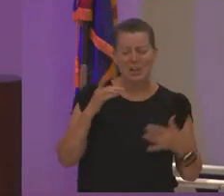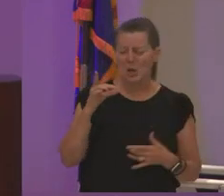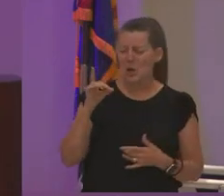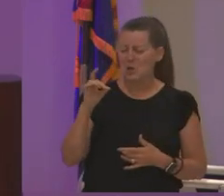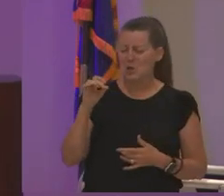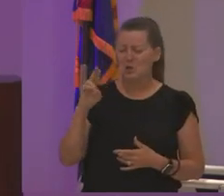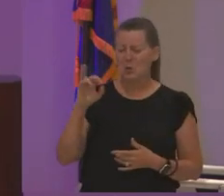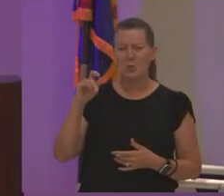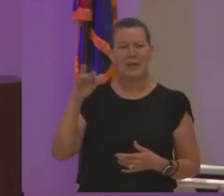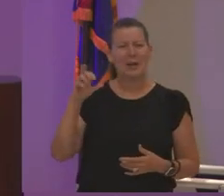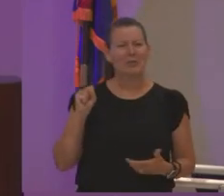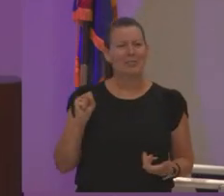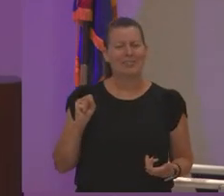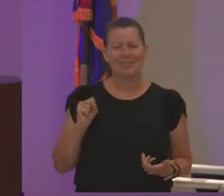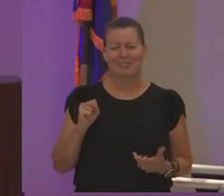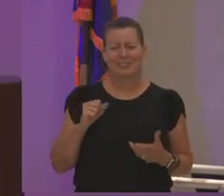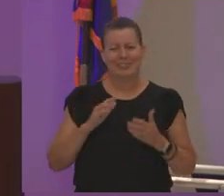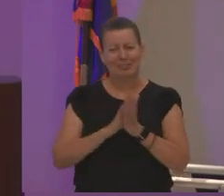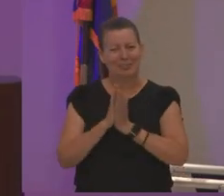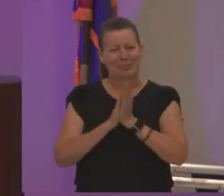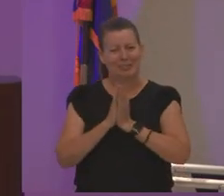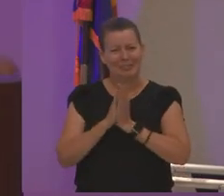i was like i don't want people to think i'm taking away from the students so she's like